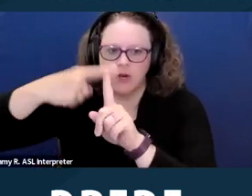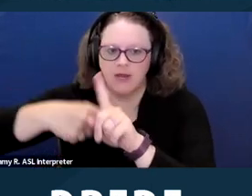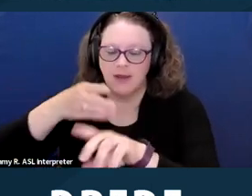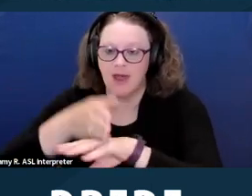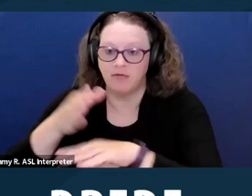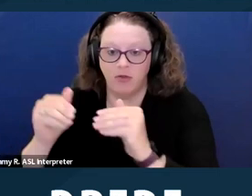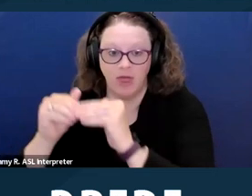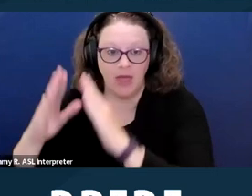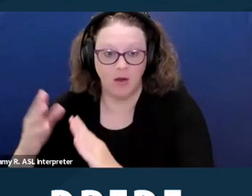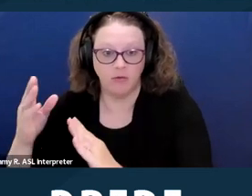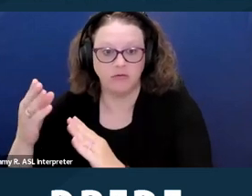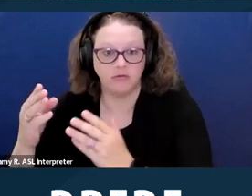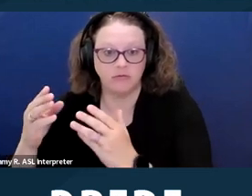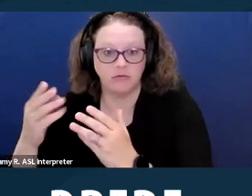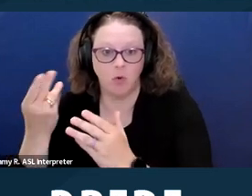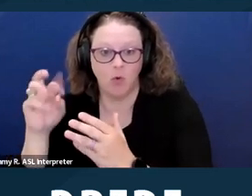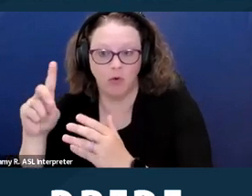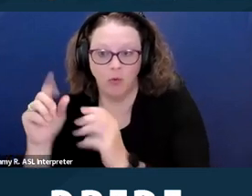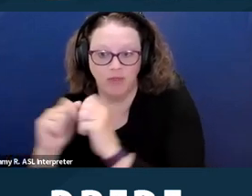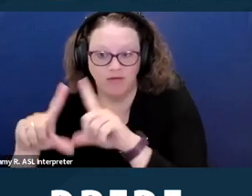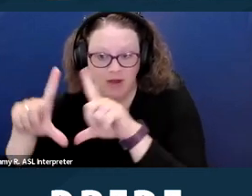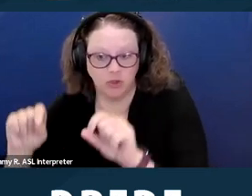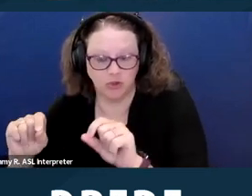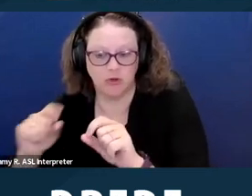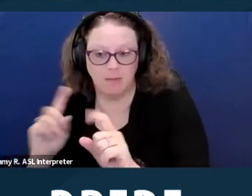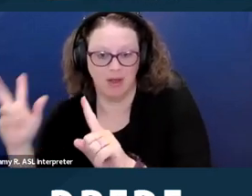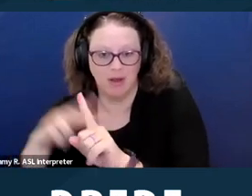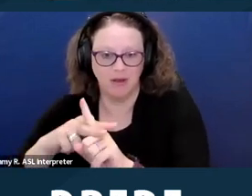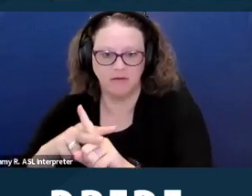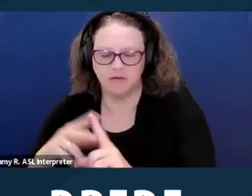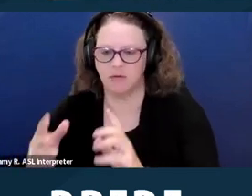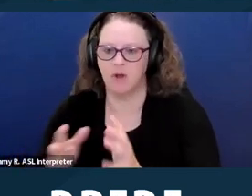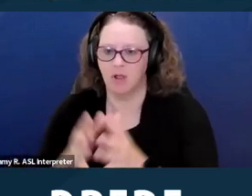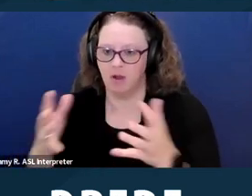and they will not disclose that they have Section Eight or try to wait until they are as far